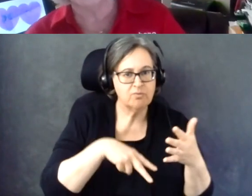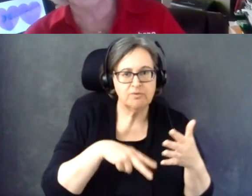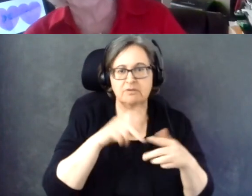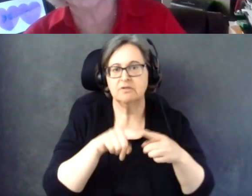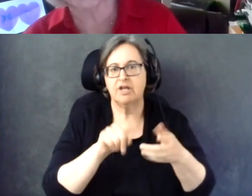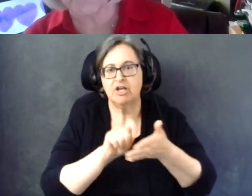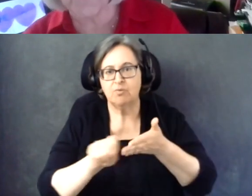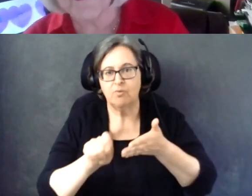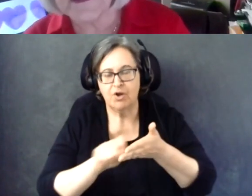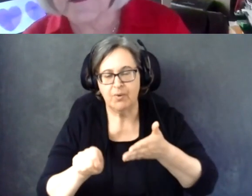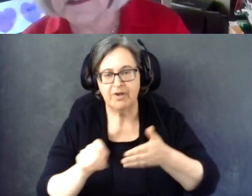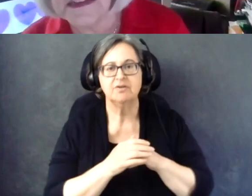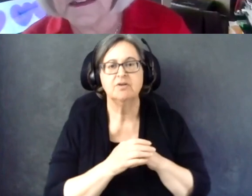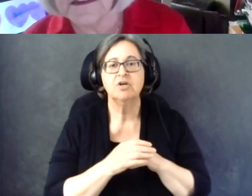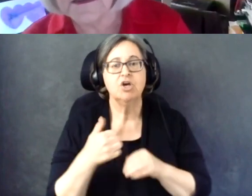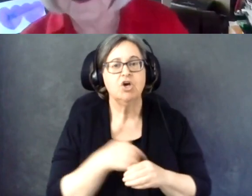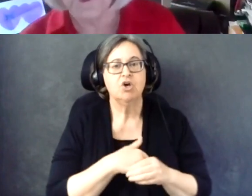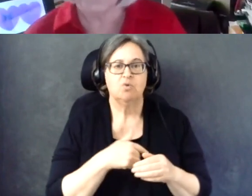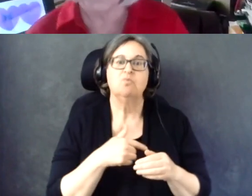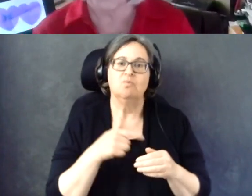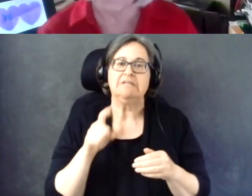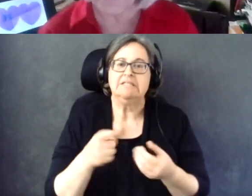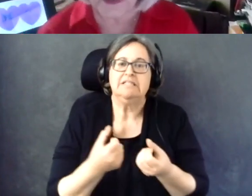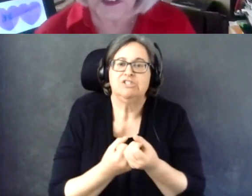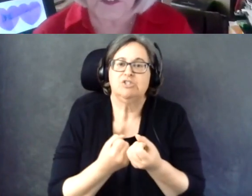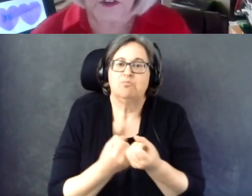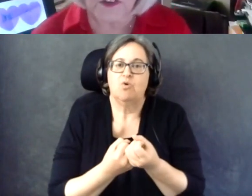So there's support needed to reach these folks.